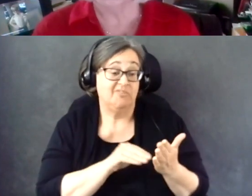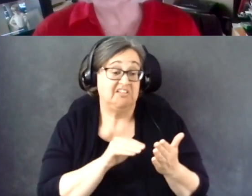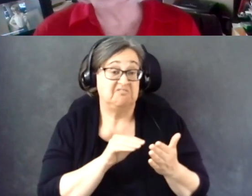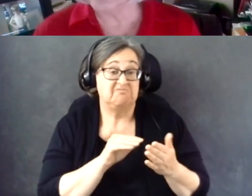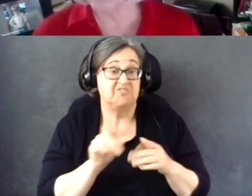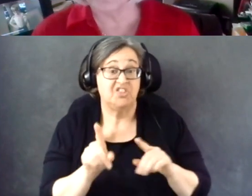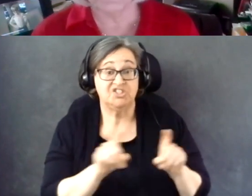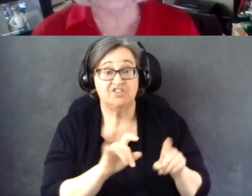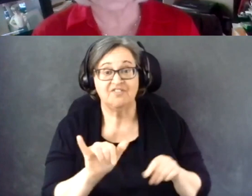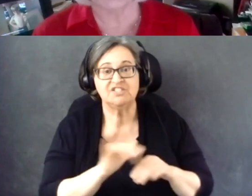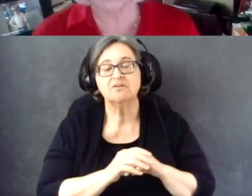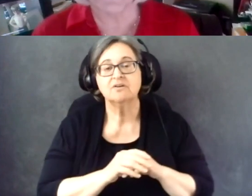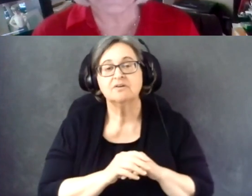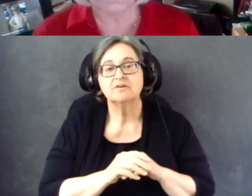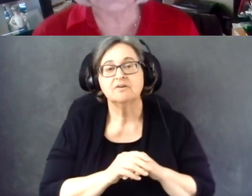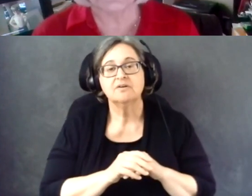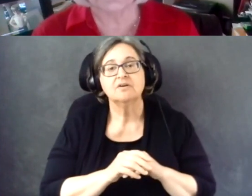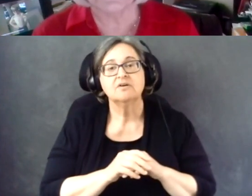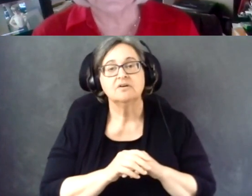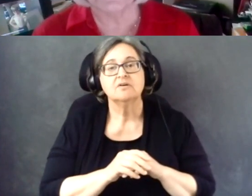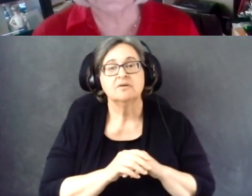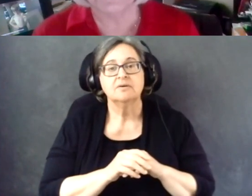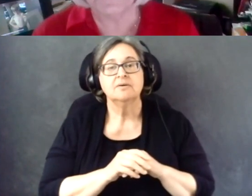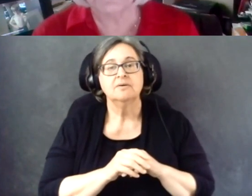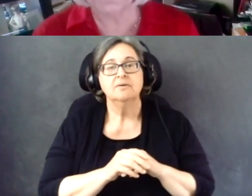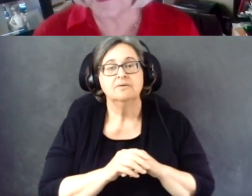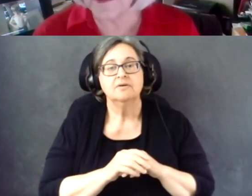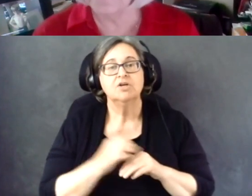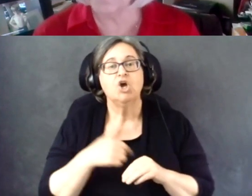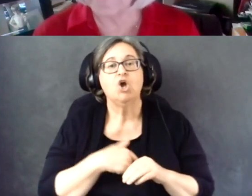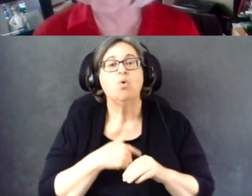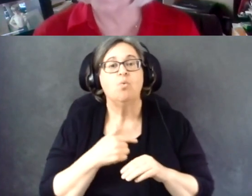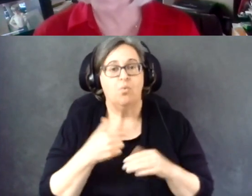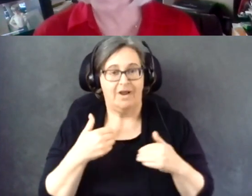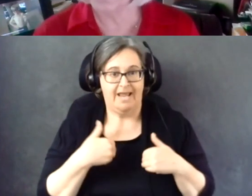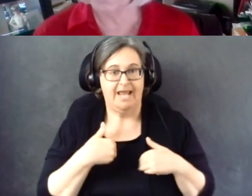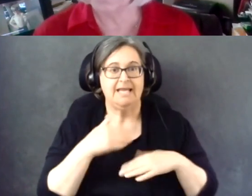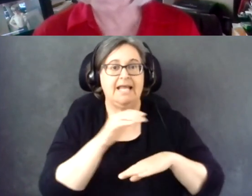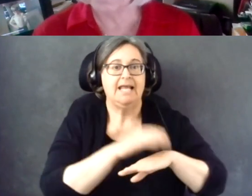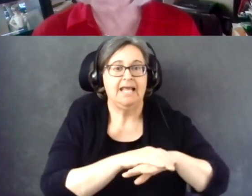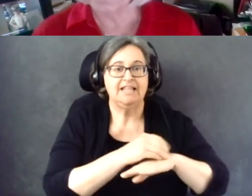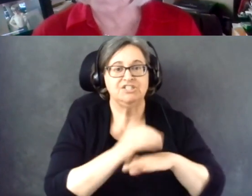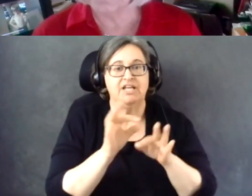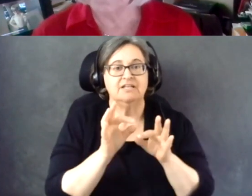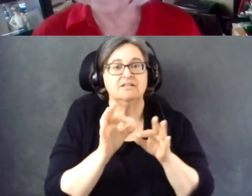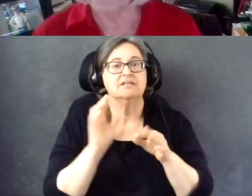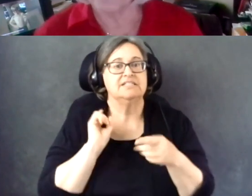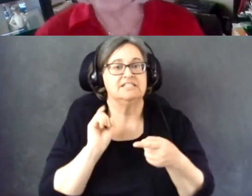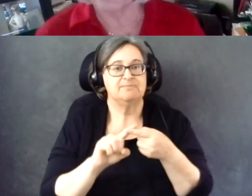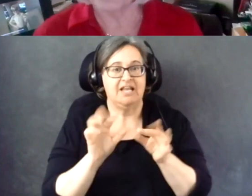And the survey was provided in English and Spanish.